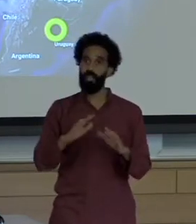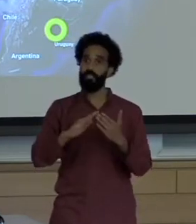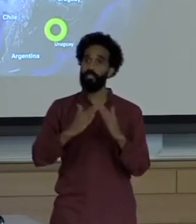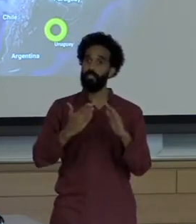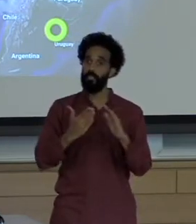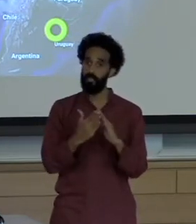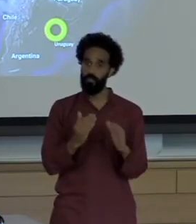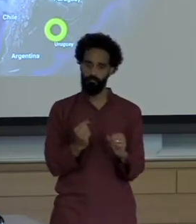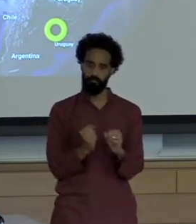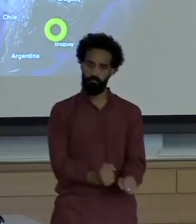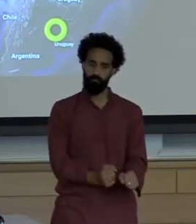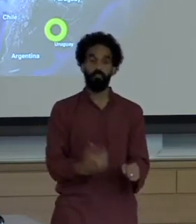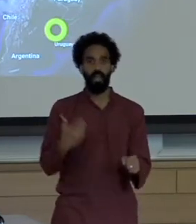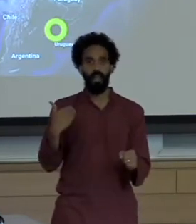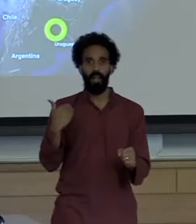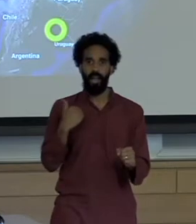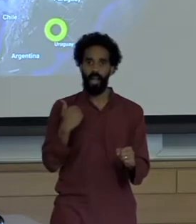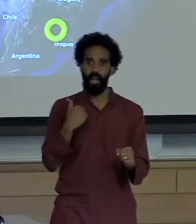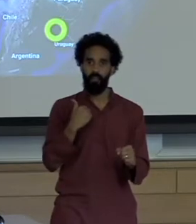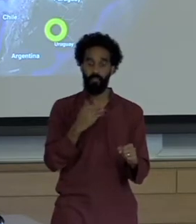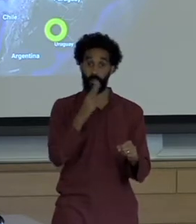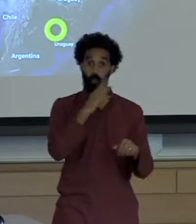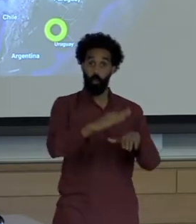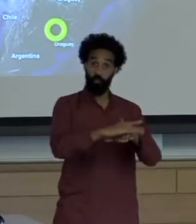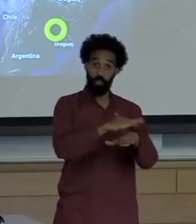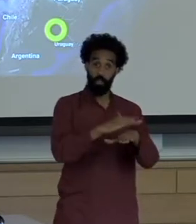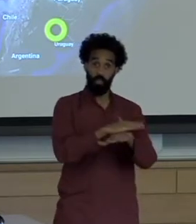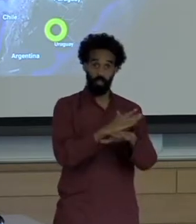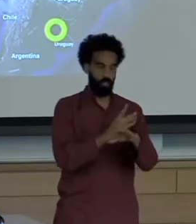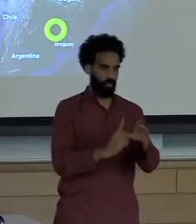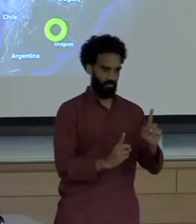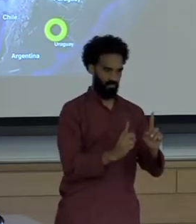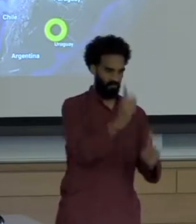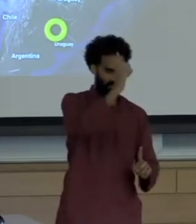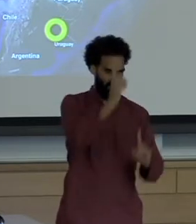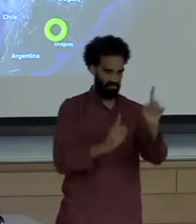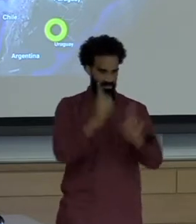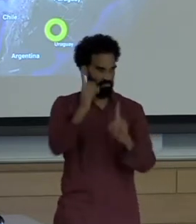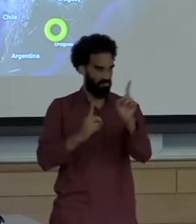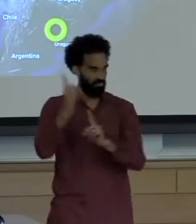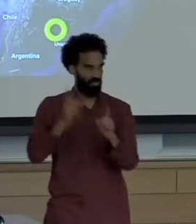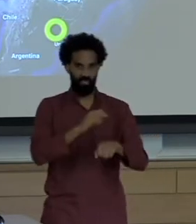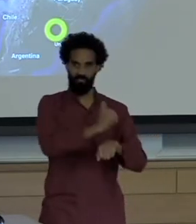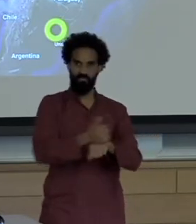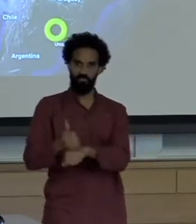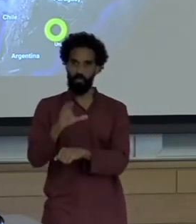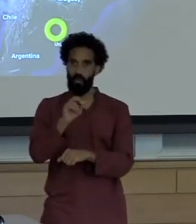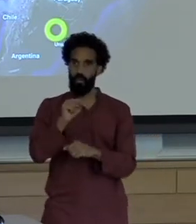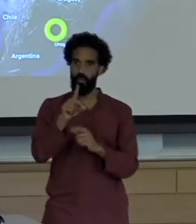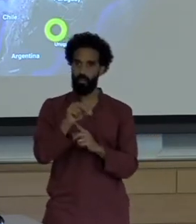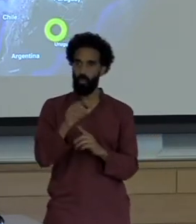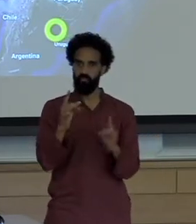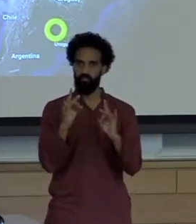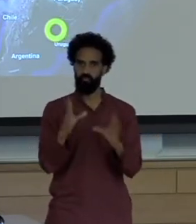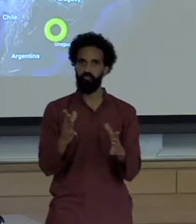beachfront luxury condos rise faster than sea levels So from Miami's